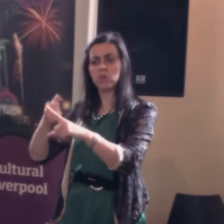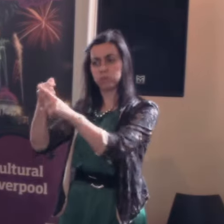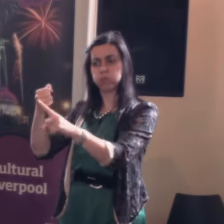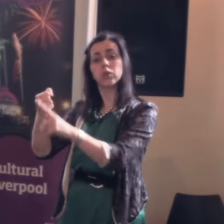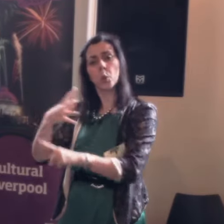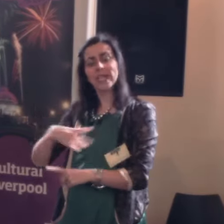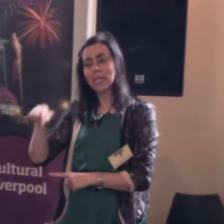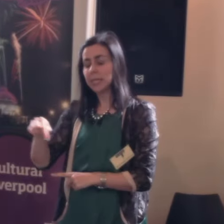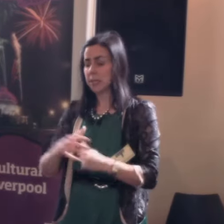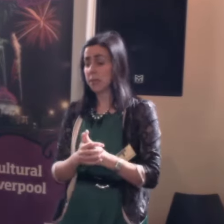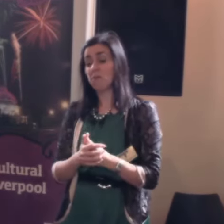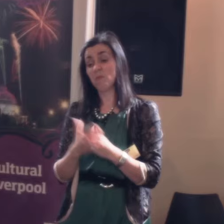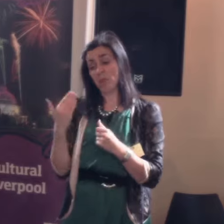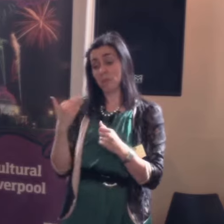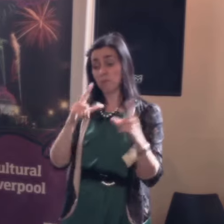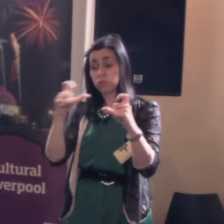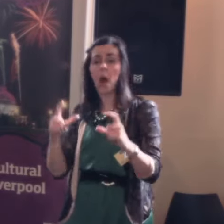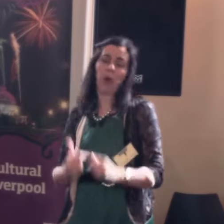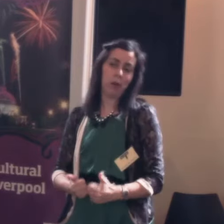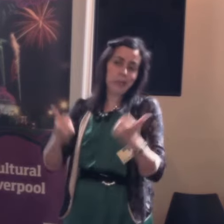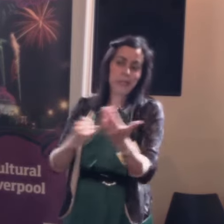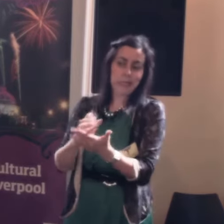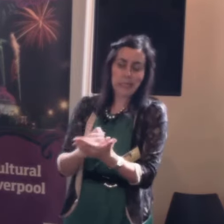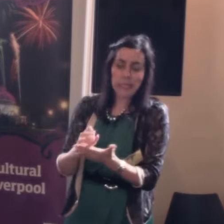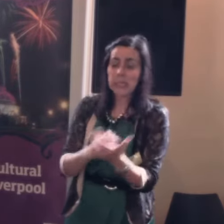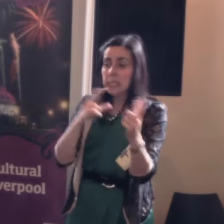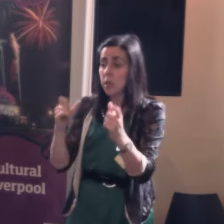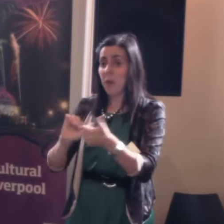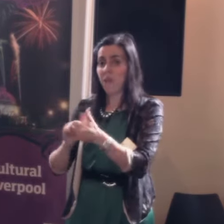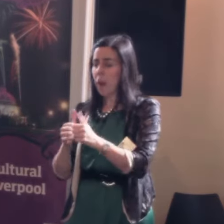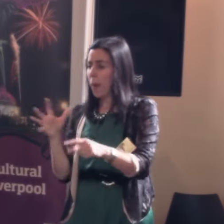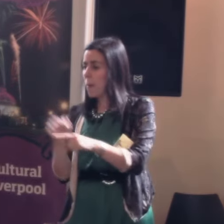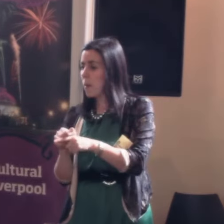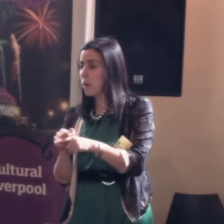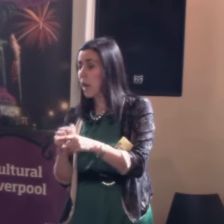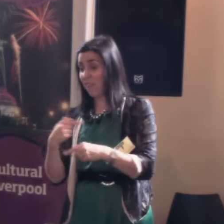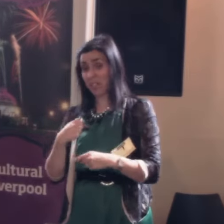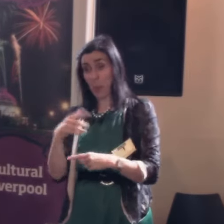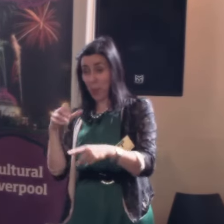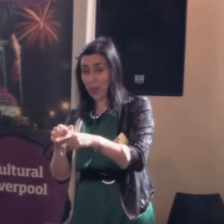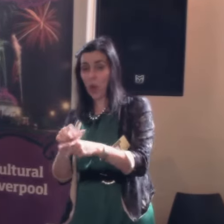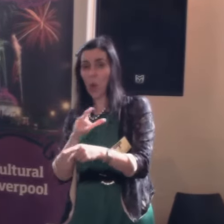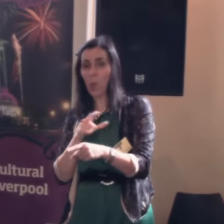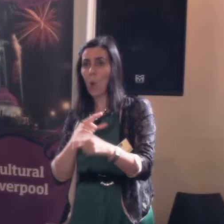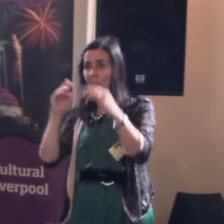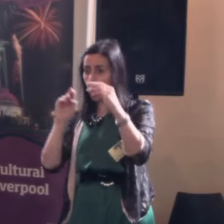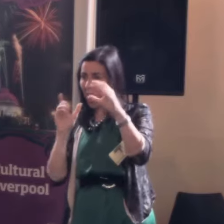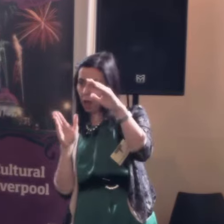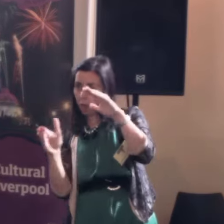I know when I - I do a bit of photography, not terribly good photography I have to say but my friends can always spot when a photograph's taken by me, 'cause it's taken from a certain angle